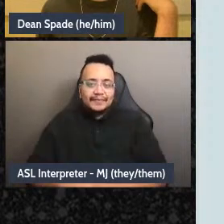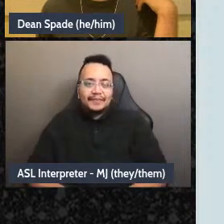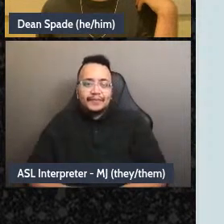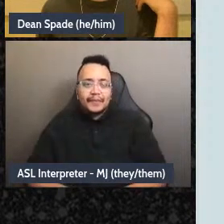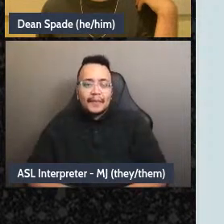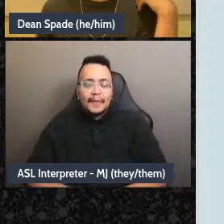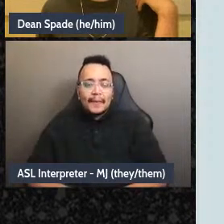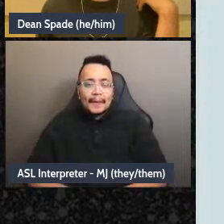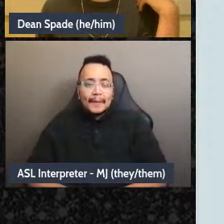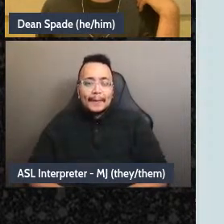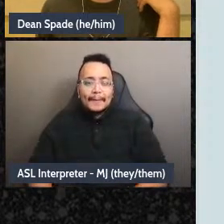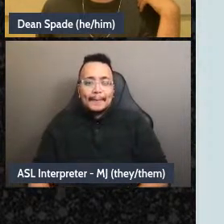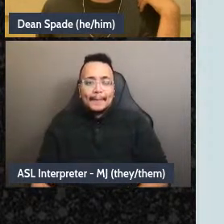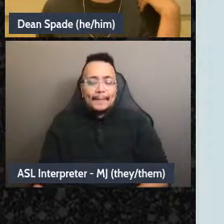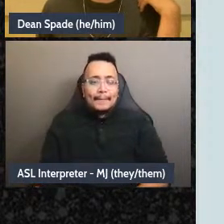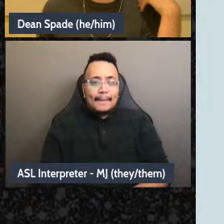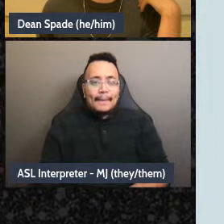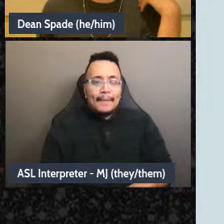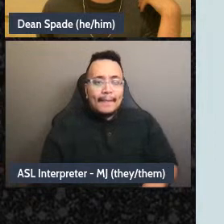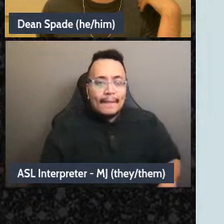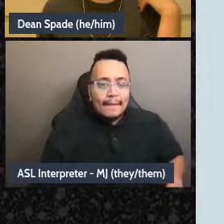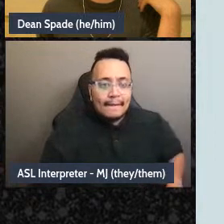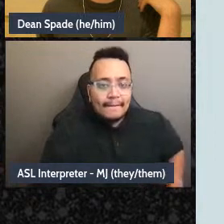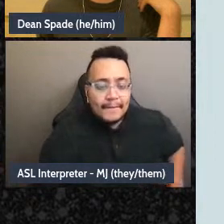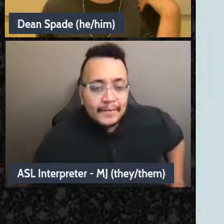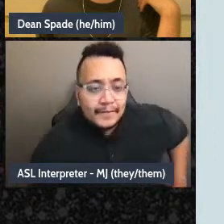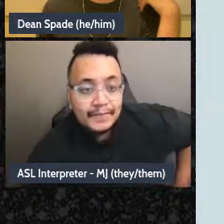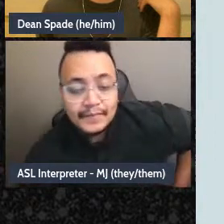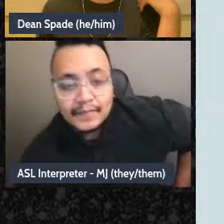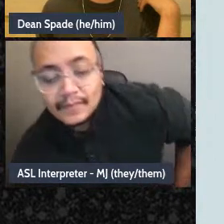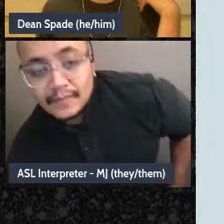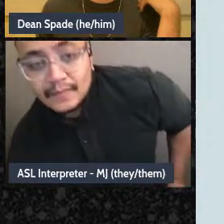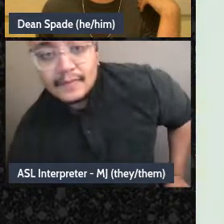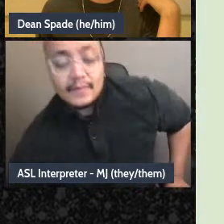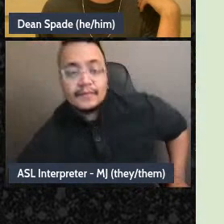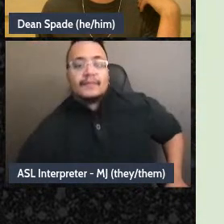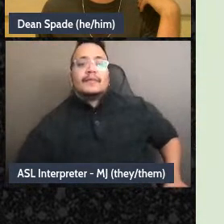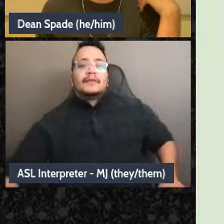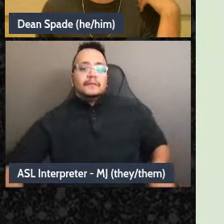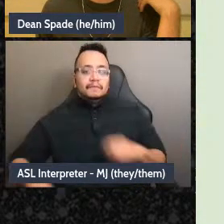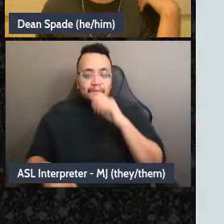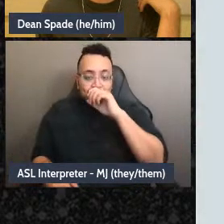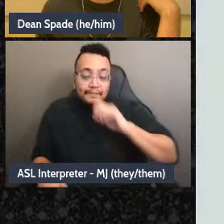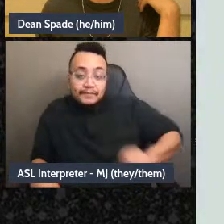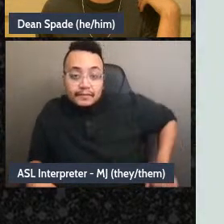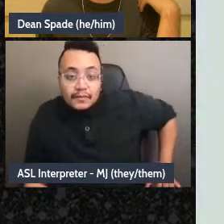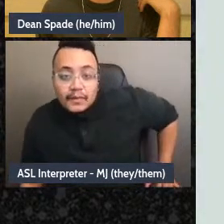that - oh there's - I see what's happening let's see, it's interesting it's not running through.